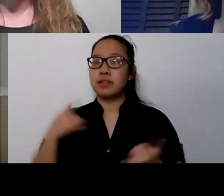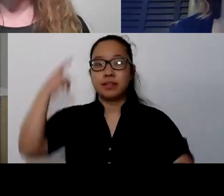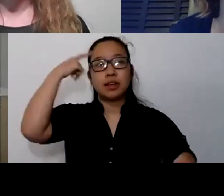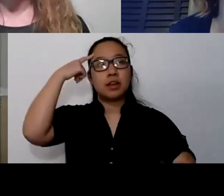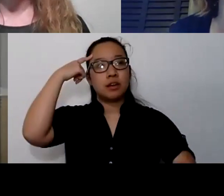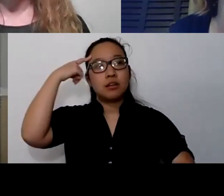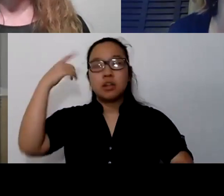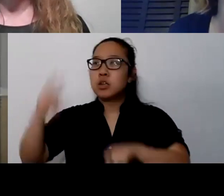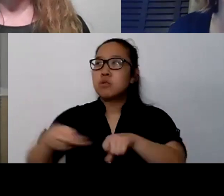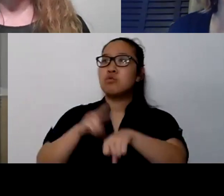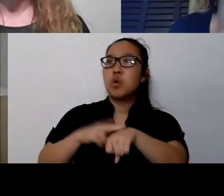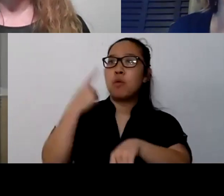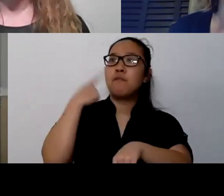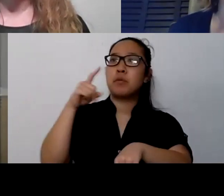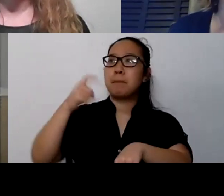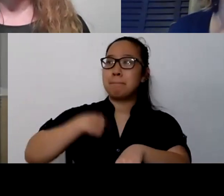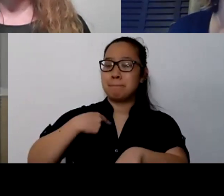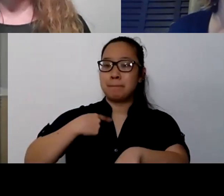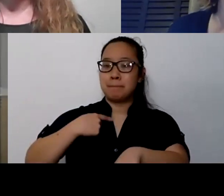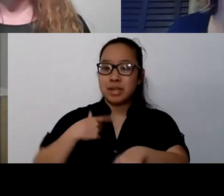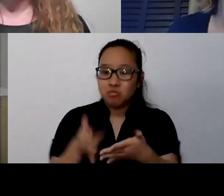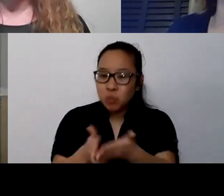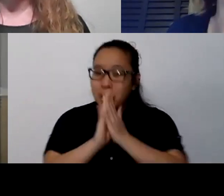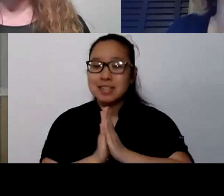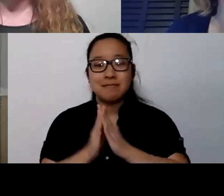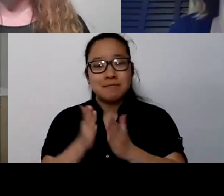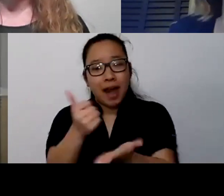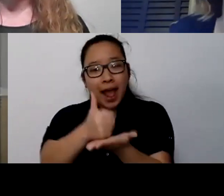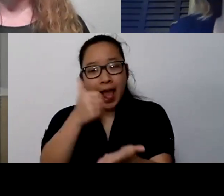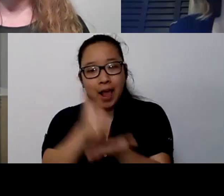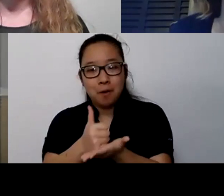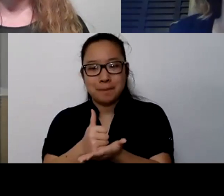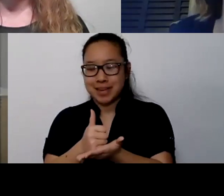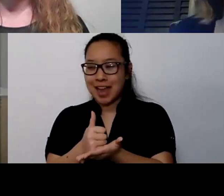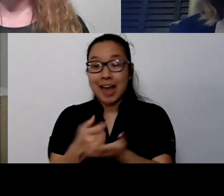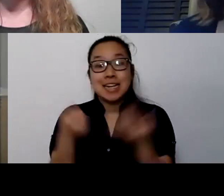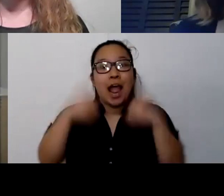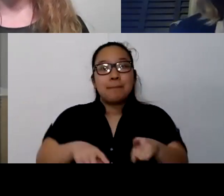this is a global issue. So we know it's not just us in the boat, right?